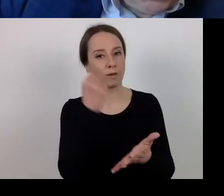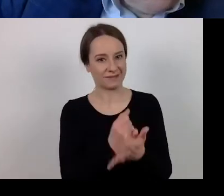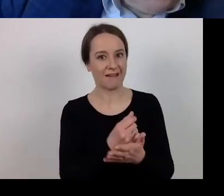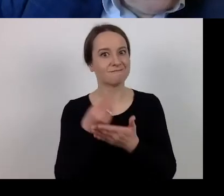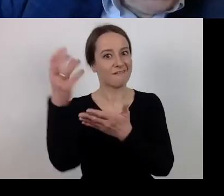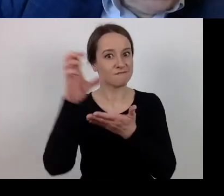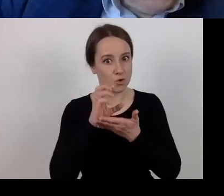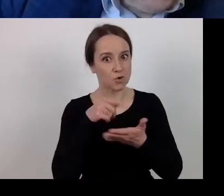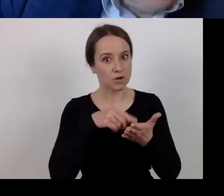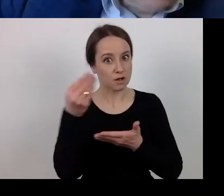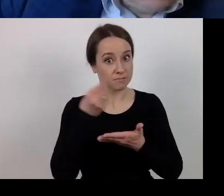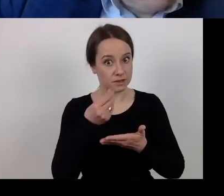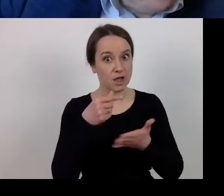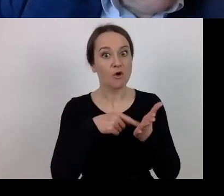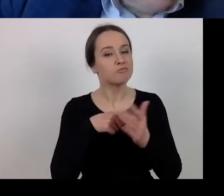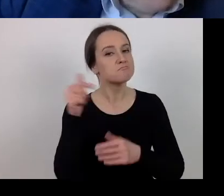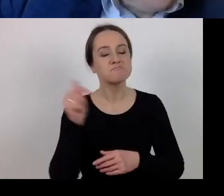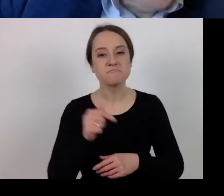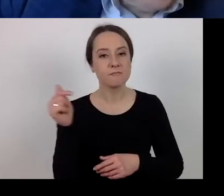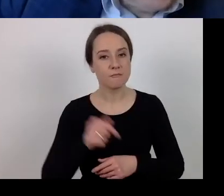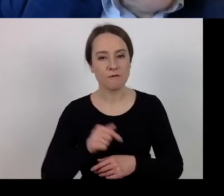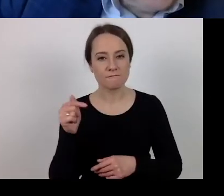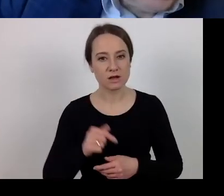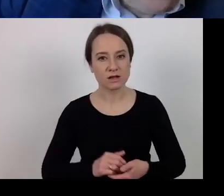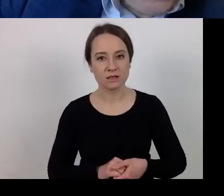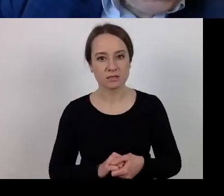these waivers should cover